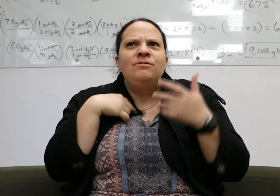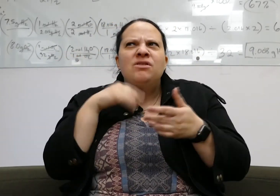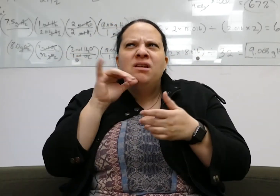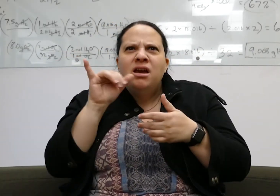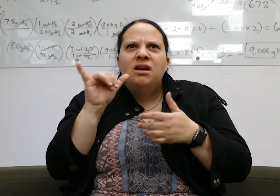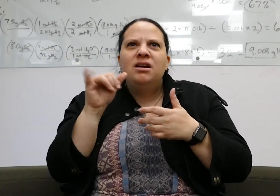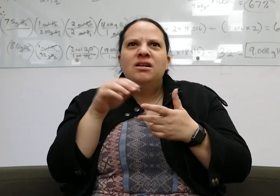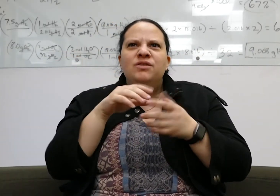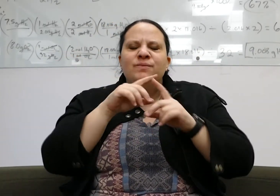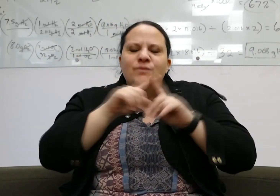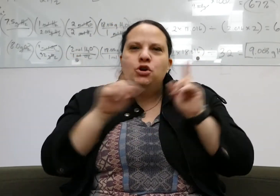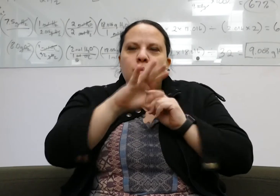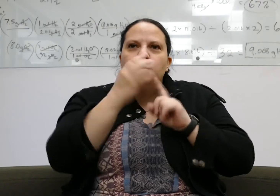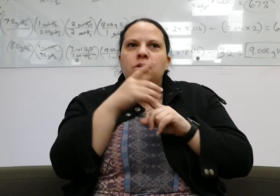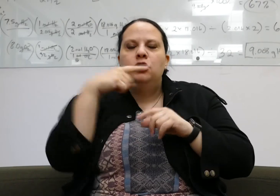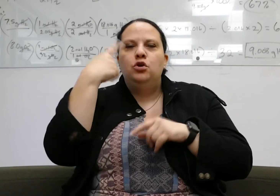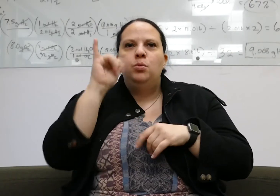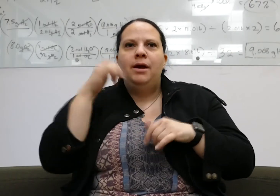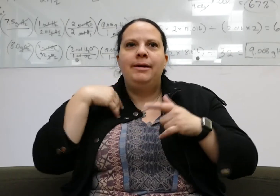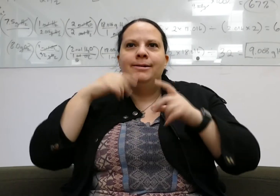They had a different culture than ours.